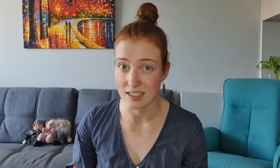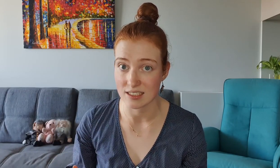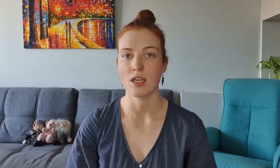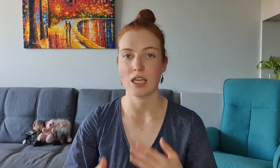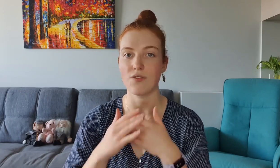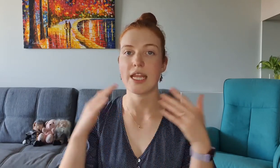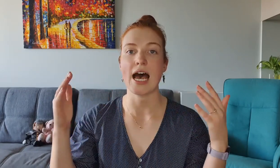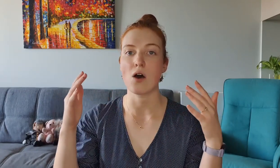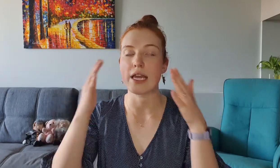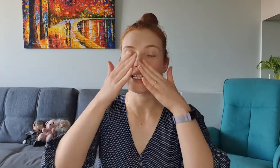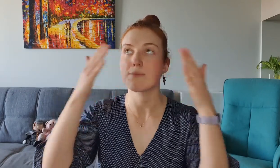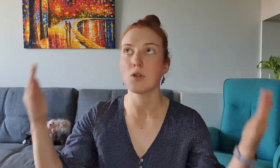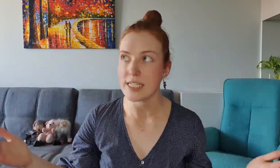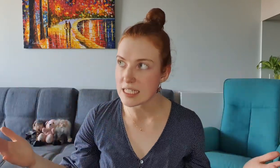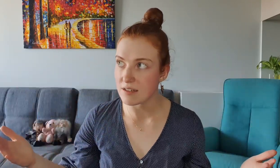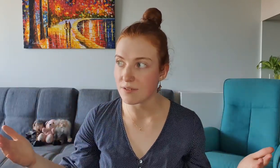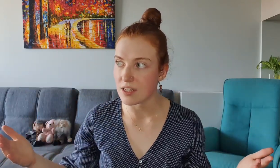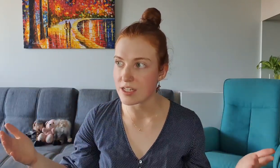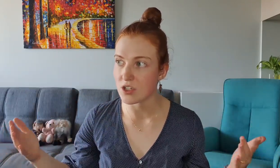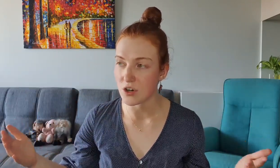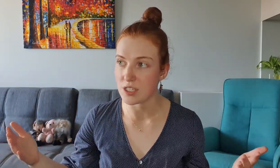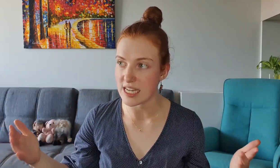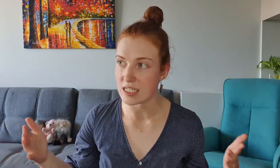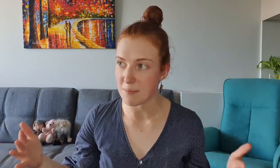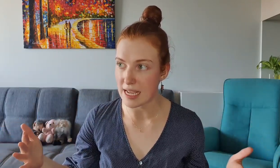Given how exploitative these shows tend to be